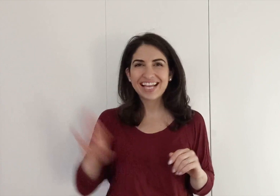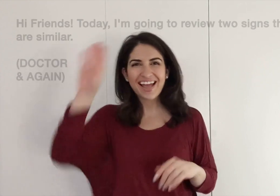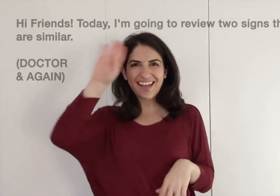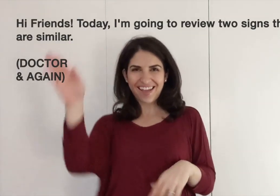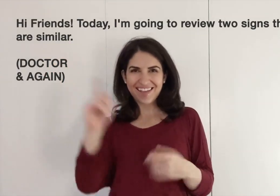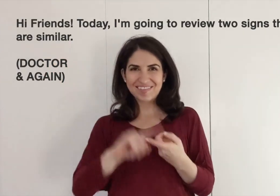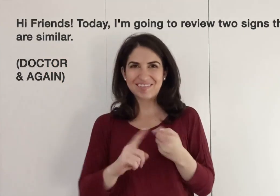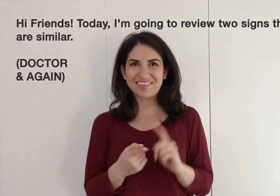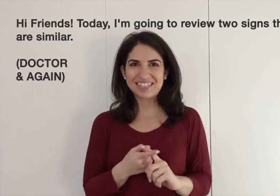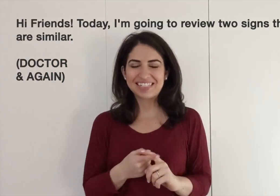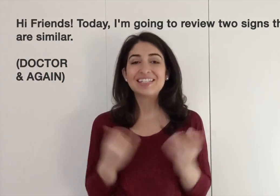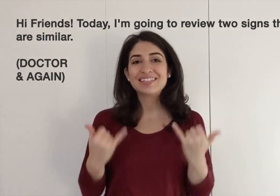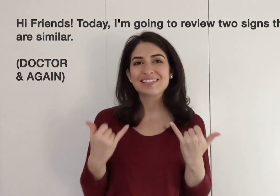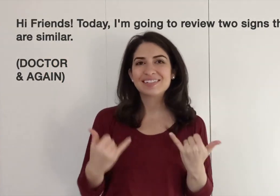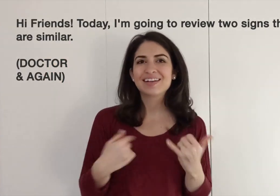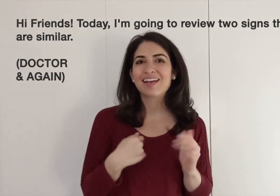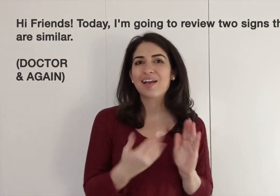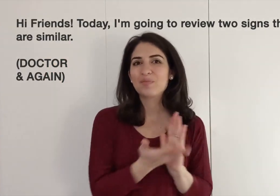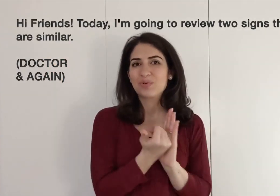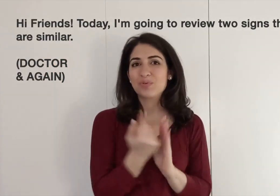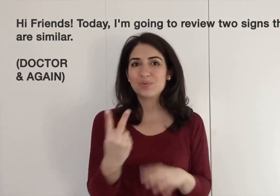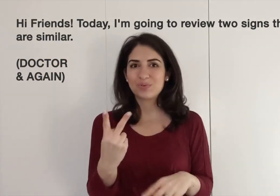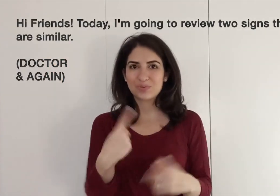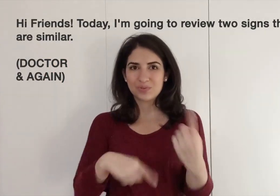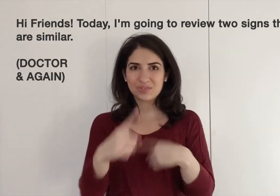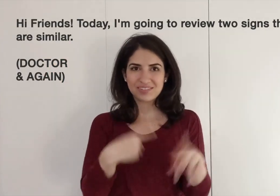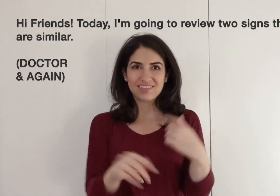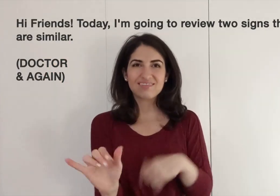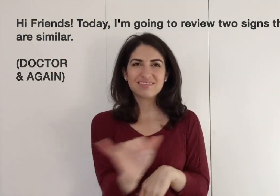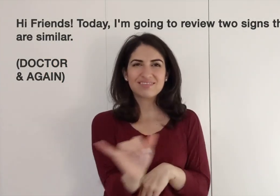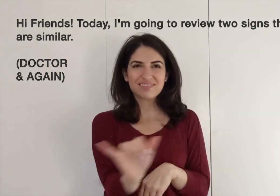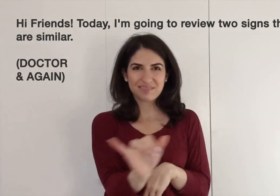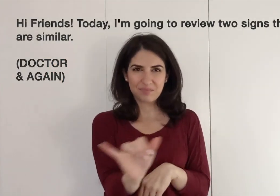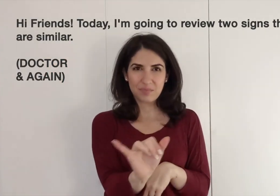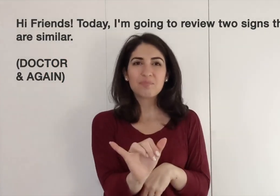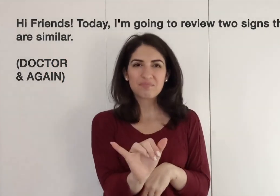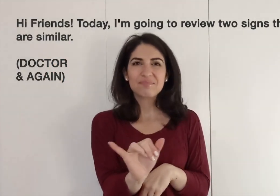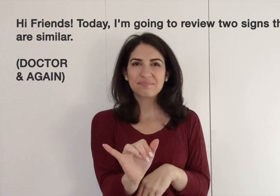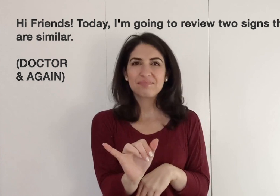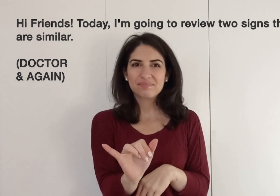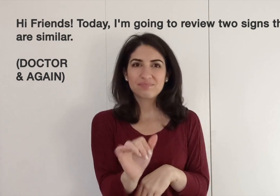Hi, Friends! Today, I'm going to review two signs that are similar.